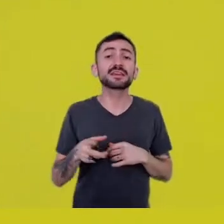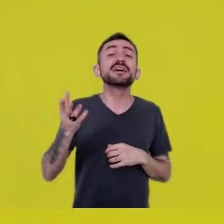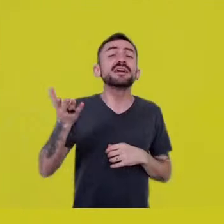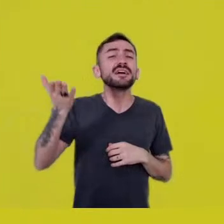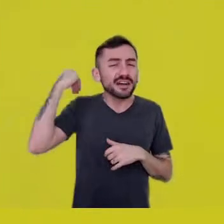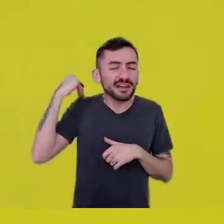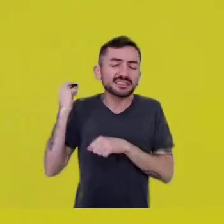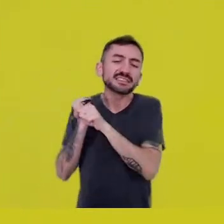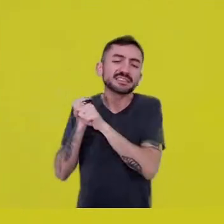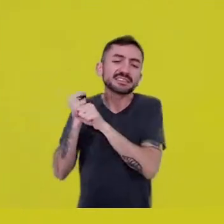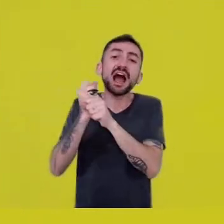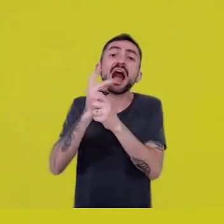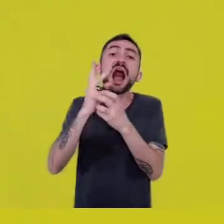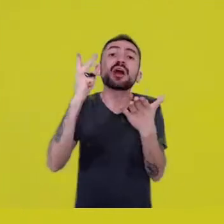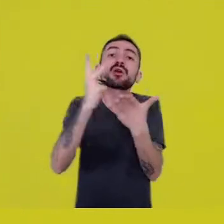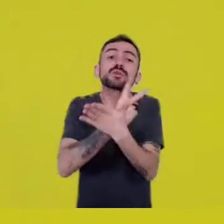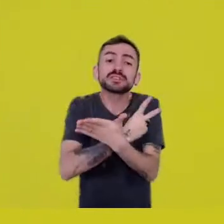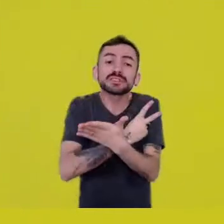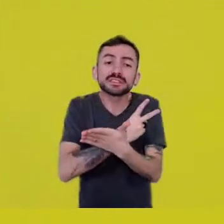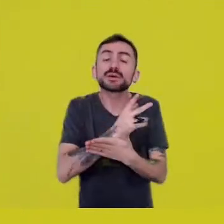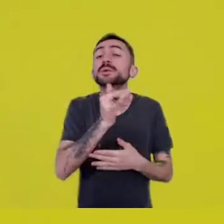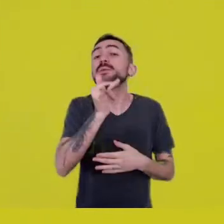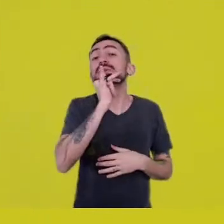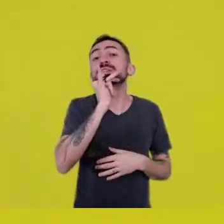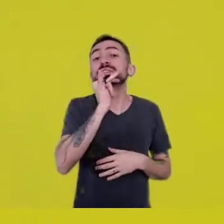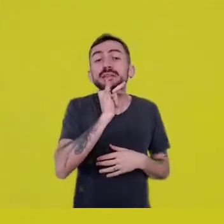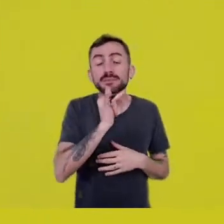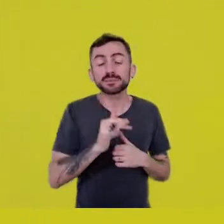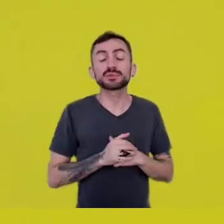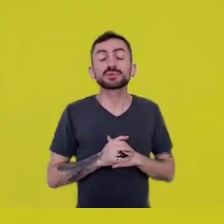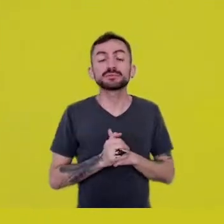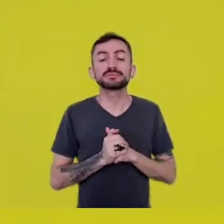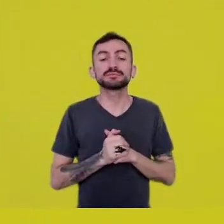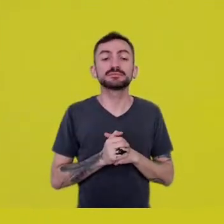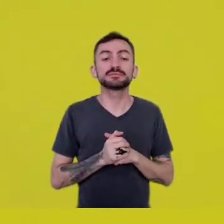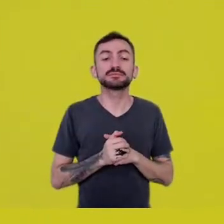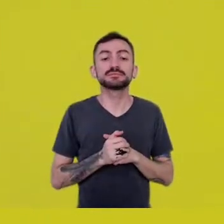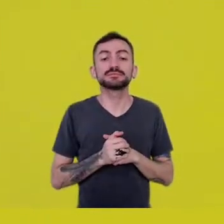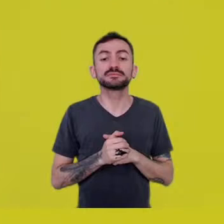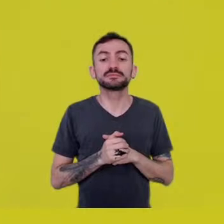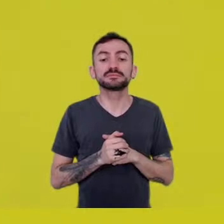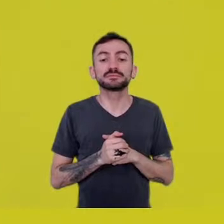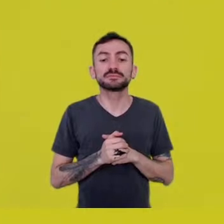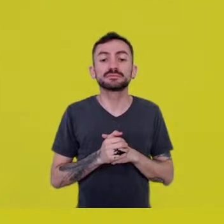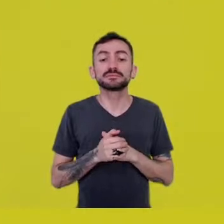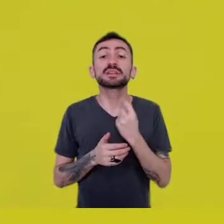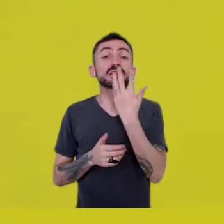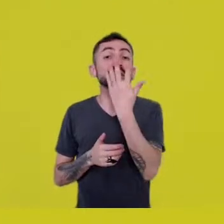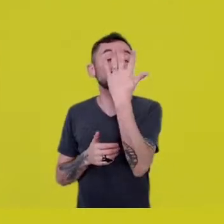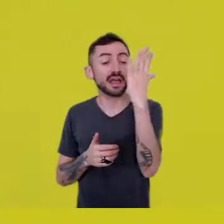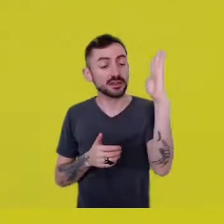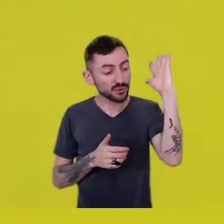that enabled us to think about the world in natural and cultural terms,